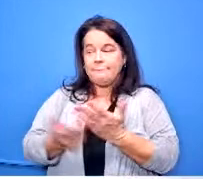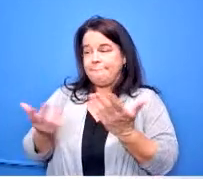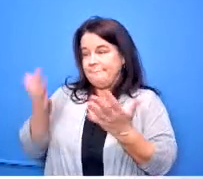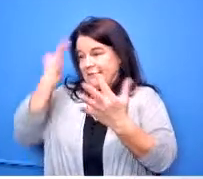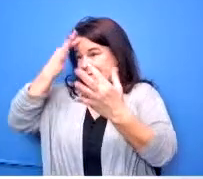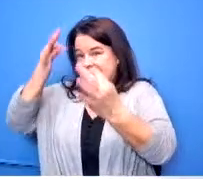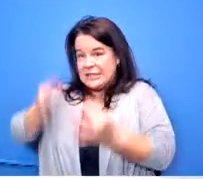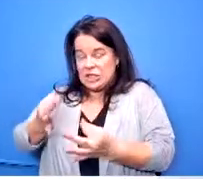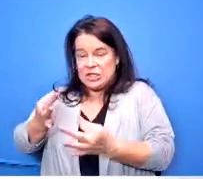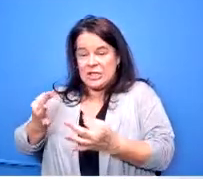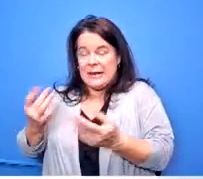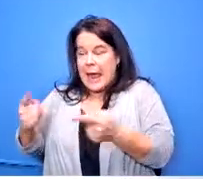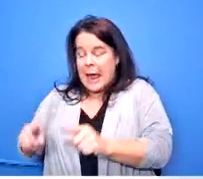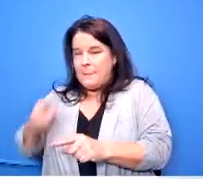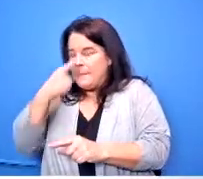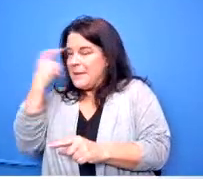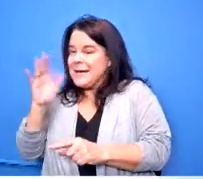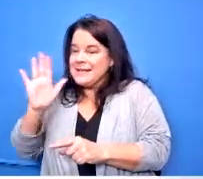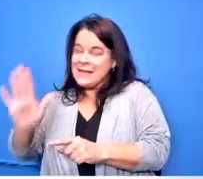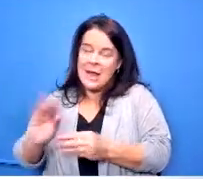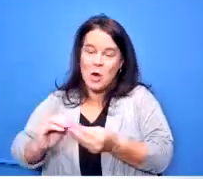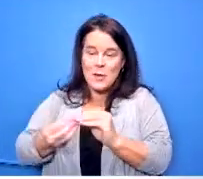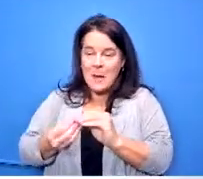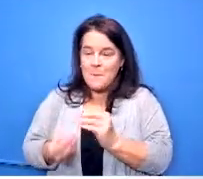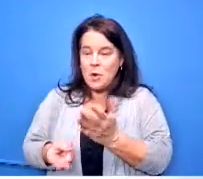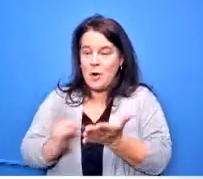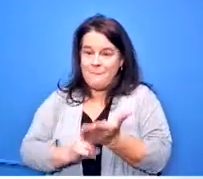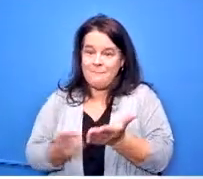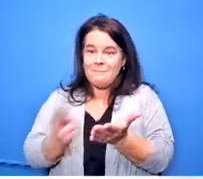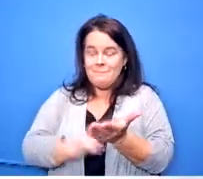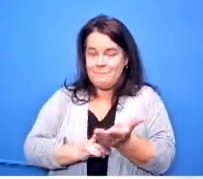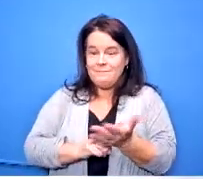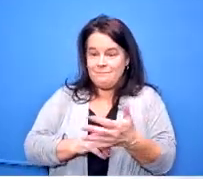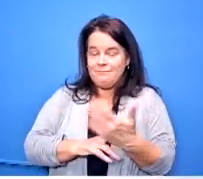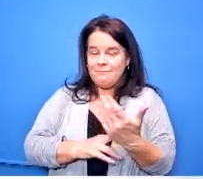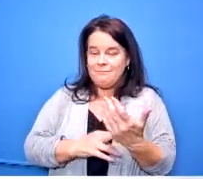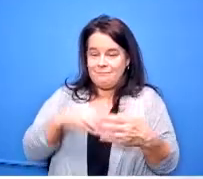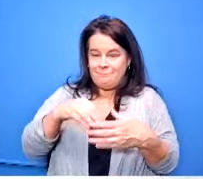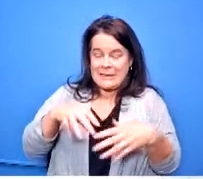their their enrollment was low those courses were being treated like electives and not pathways